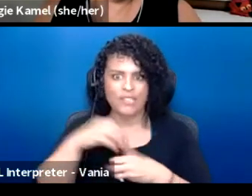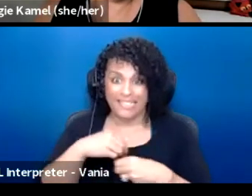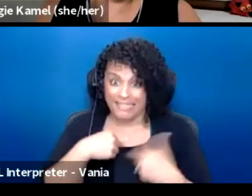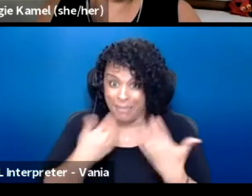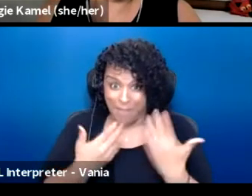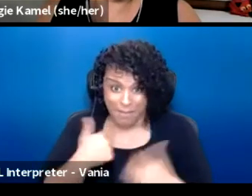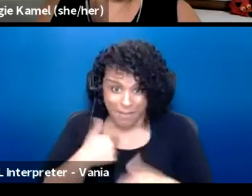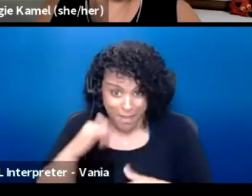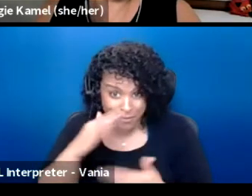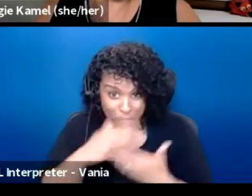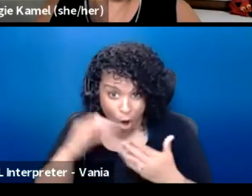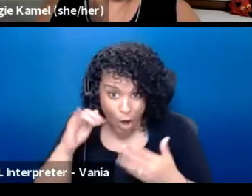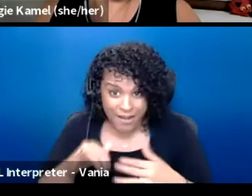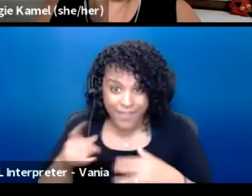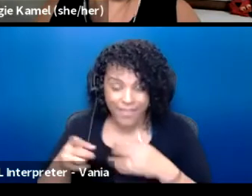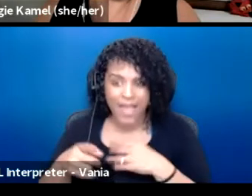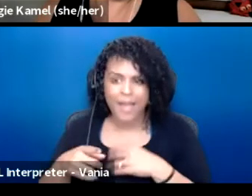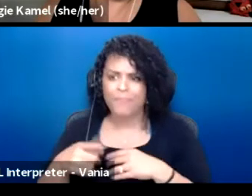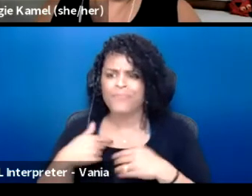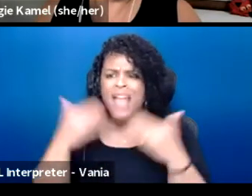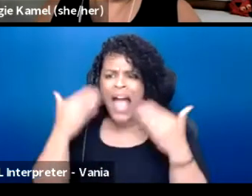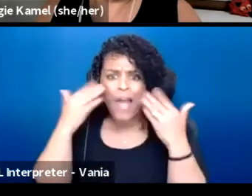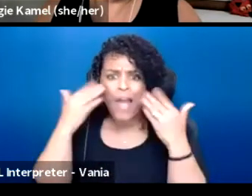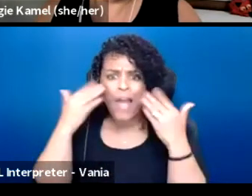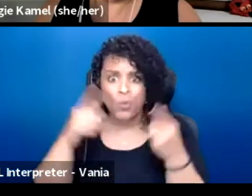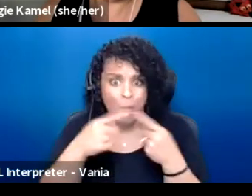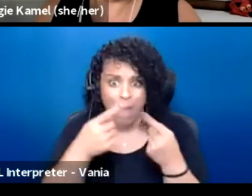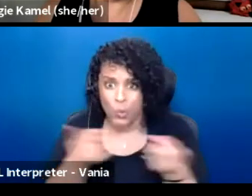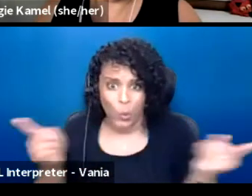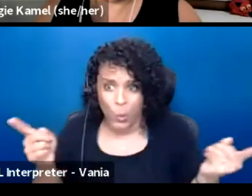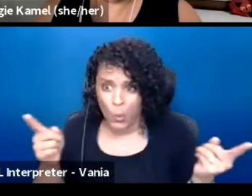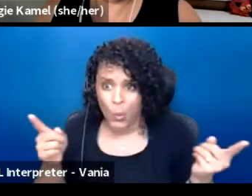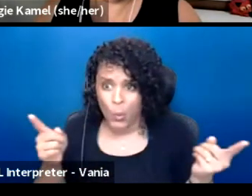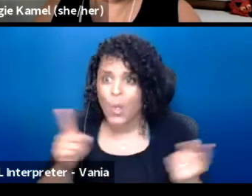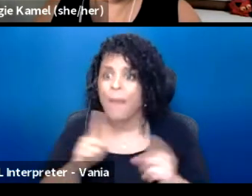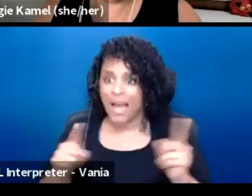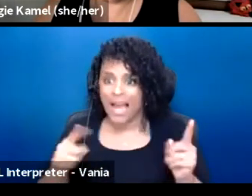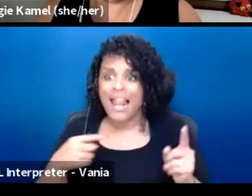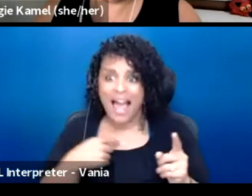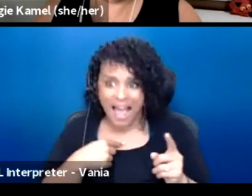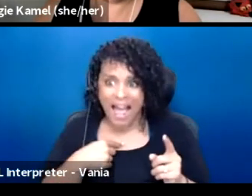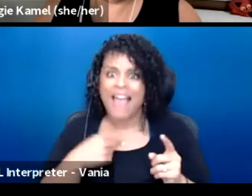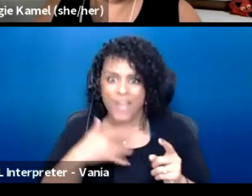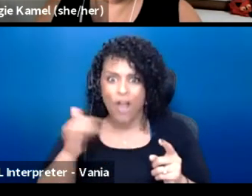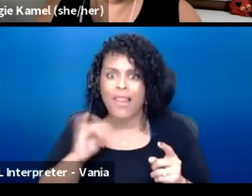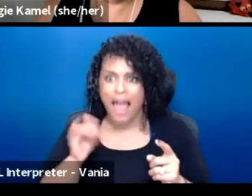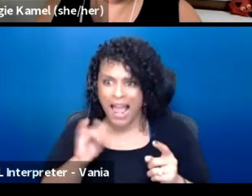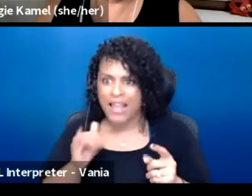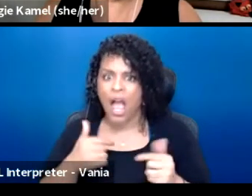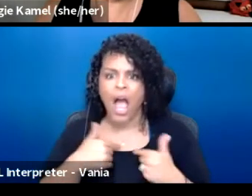And perhaps this is part of it in that I don't know about y'all, but I very much feel like I'm performing all the time.